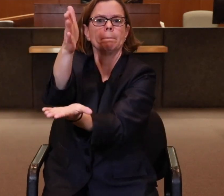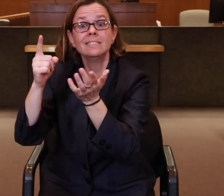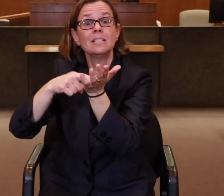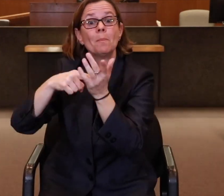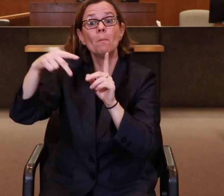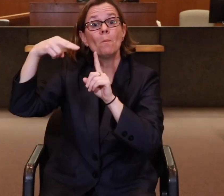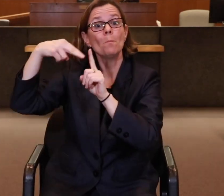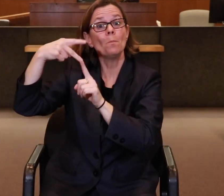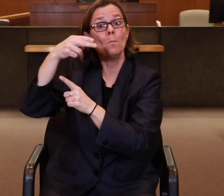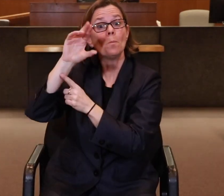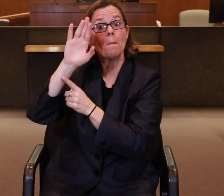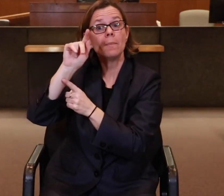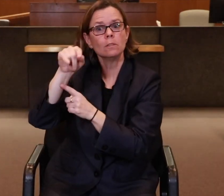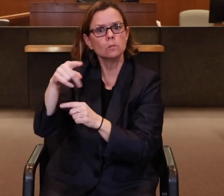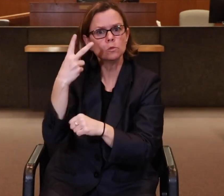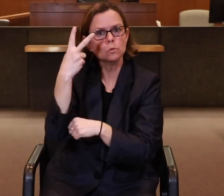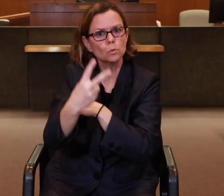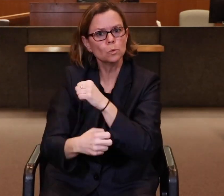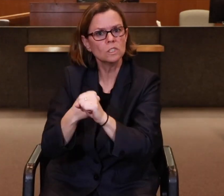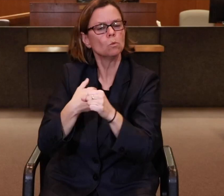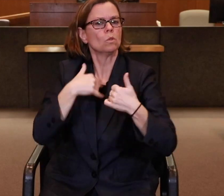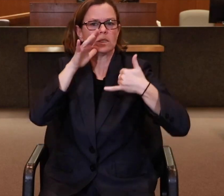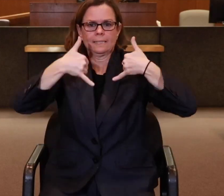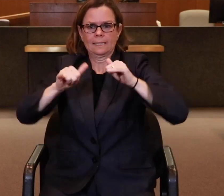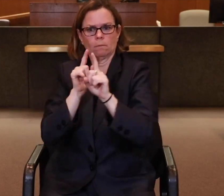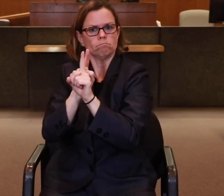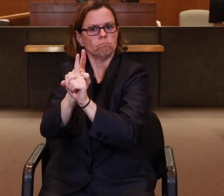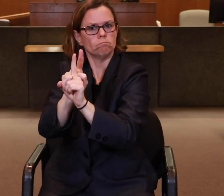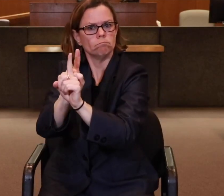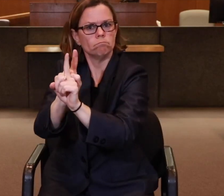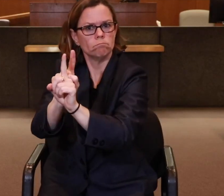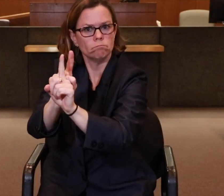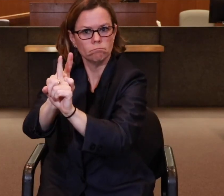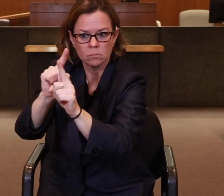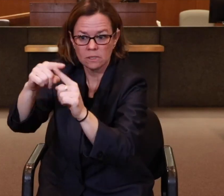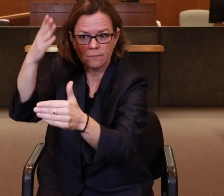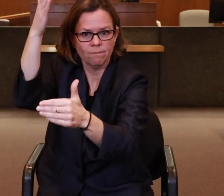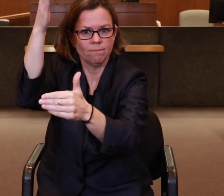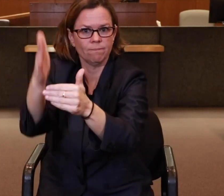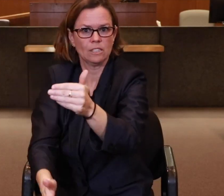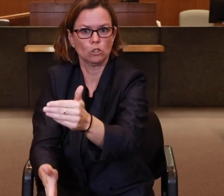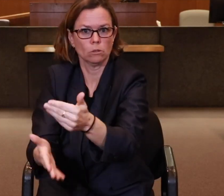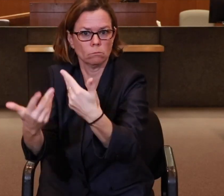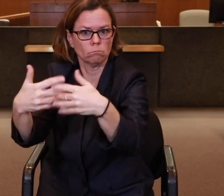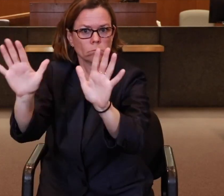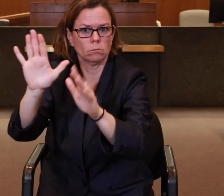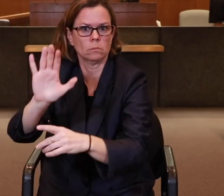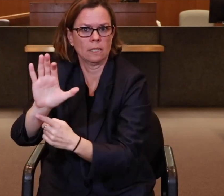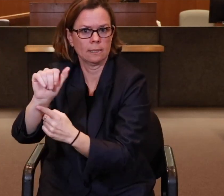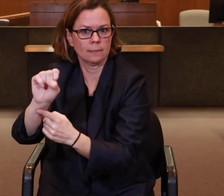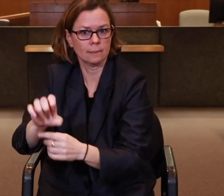Sometimes a probation process takes two years, this means we stay with them and provide accommodations they requested until their case is done.